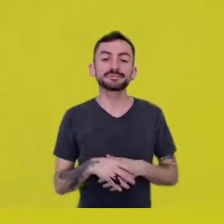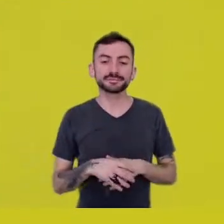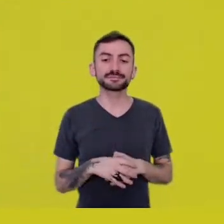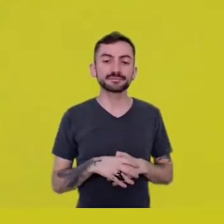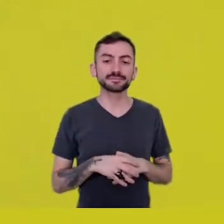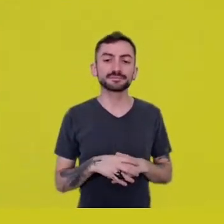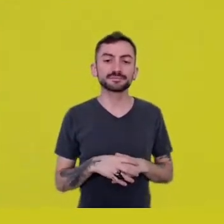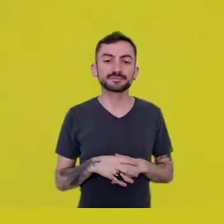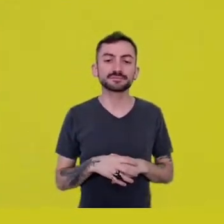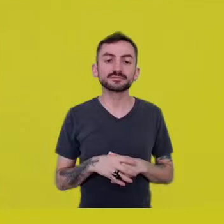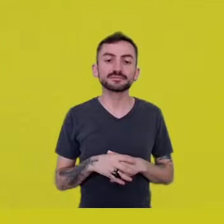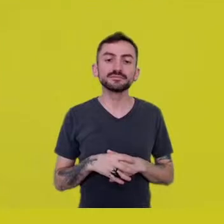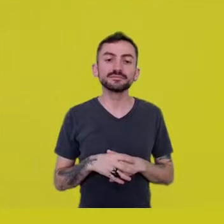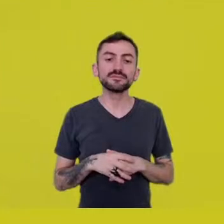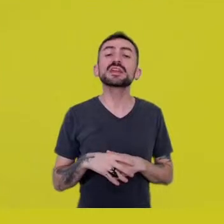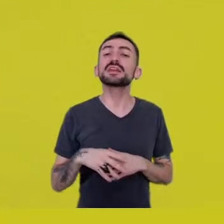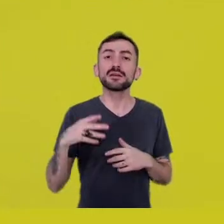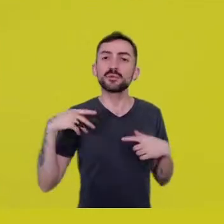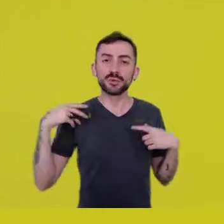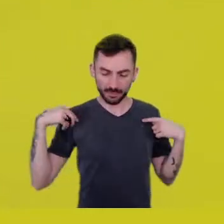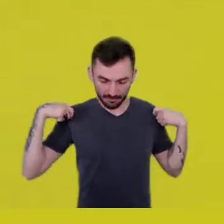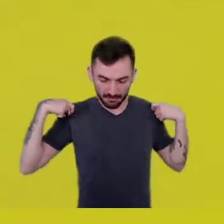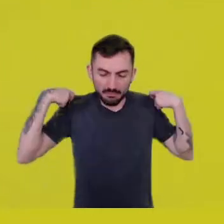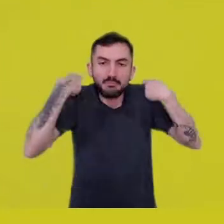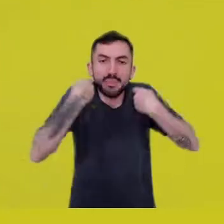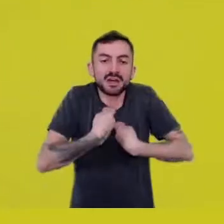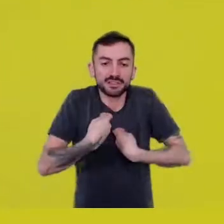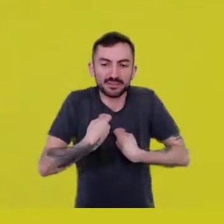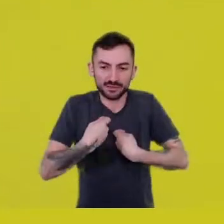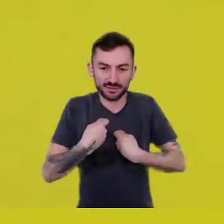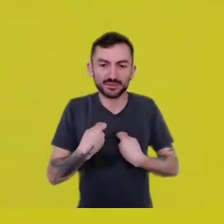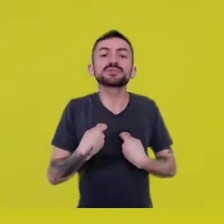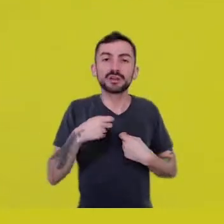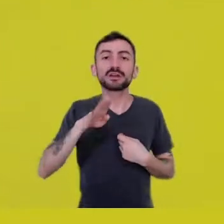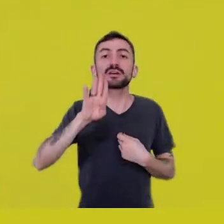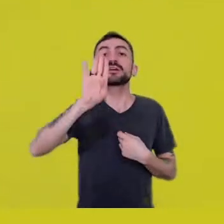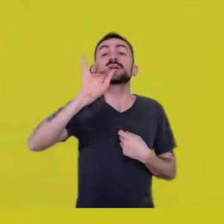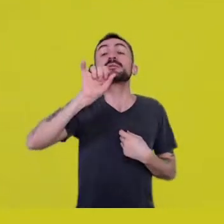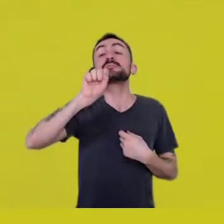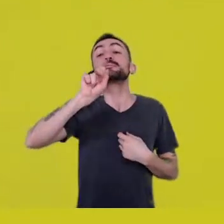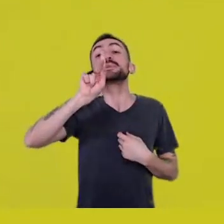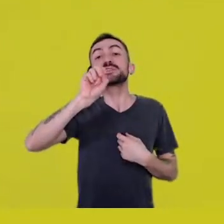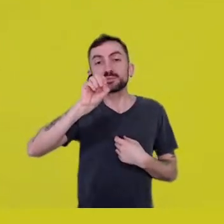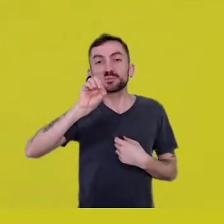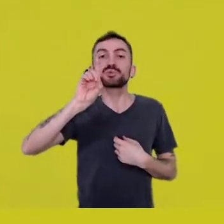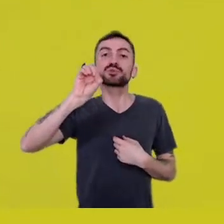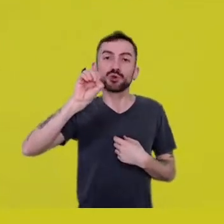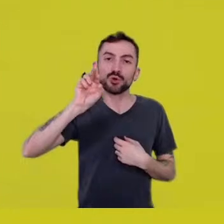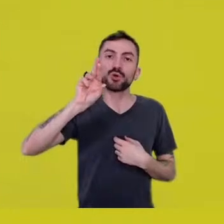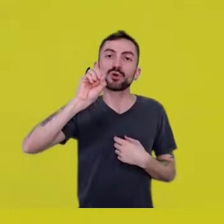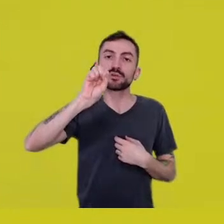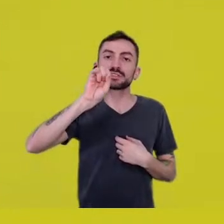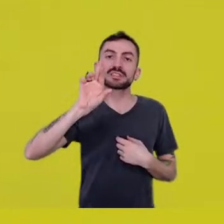The one who made those cloaks. -Ah. Bispo do Rosário. Bispo do Rosário. With his cloaks. -Yes.